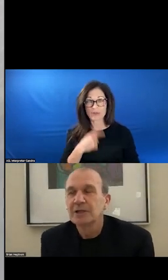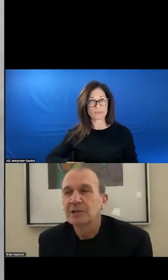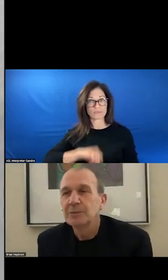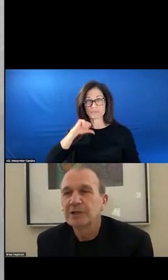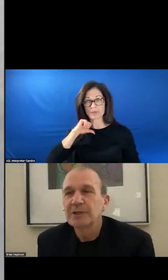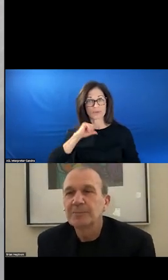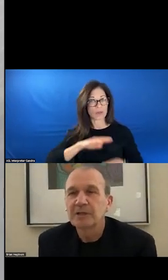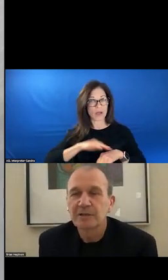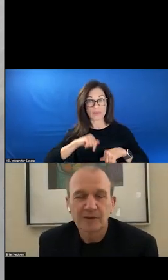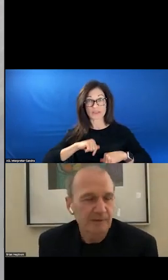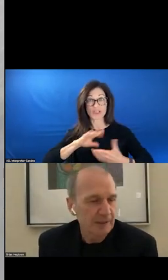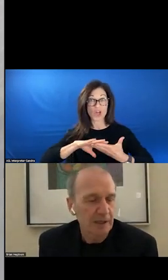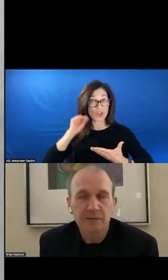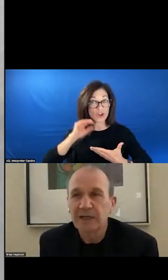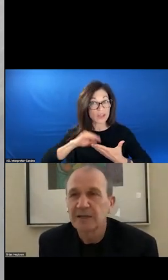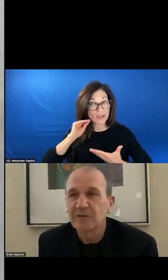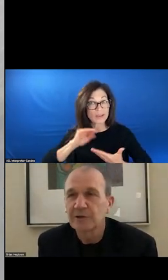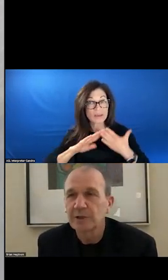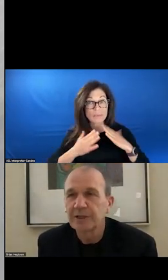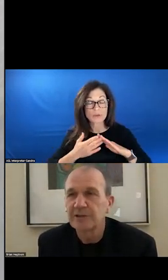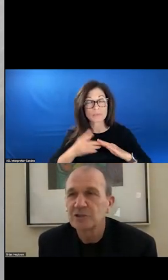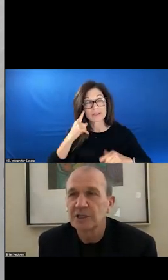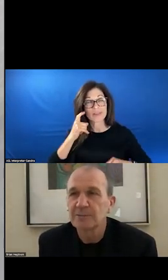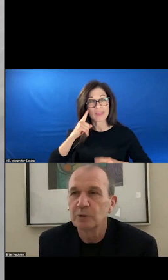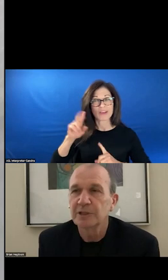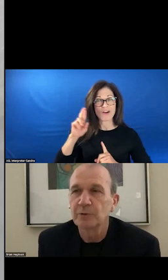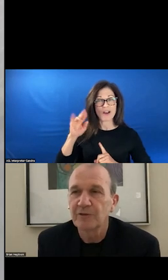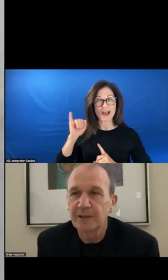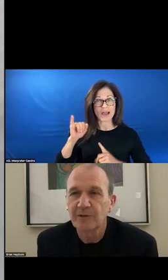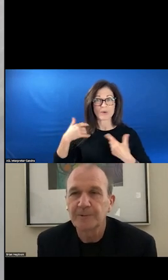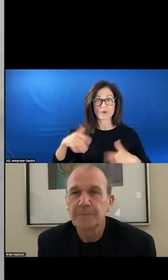COMMUNITY. I THINK RI HAS DONE GREAT JOB WORKING WITH SAMHSA.